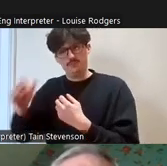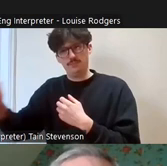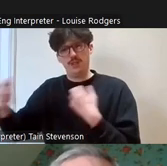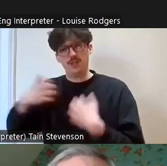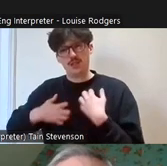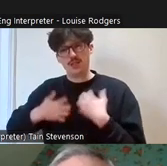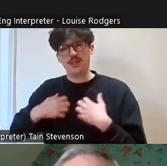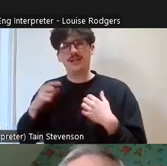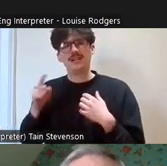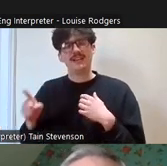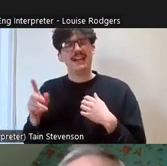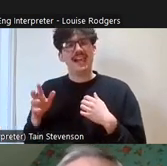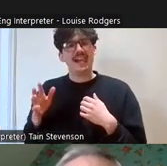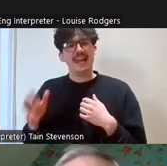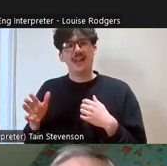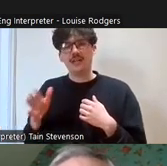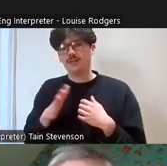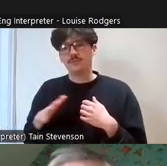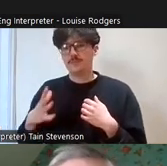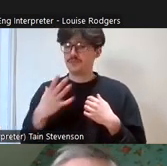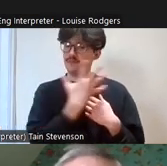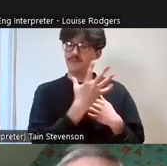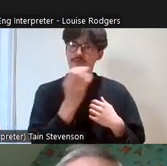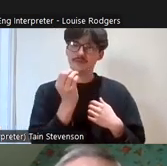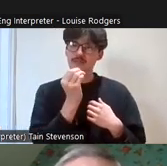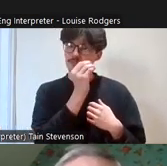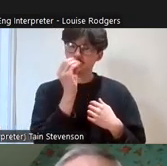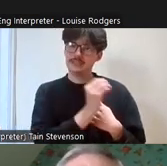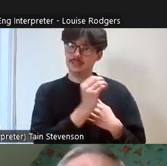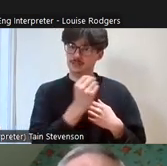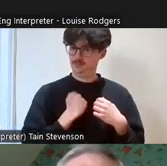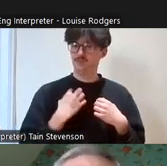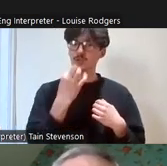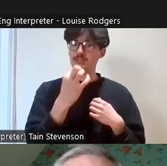there's actually about 50% of our volunteer numbers come from those areas so although it's